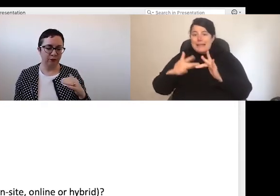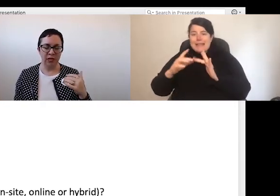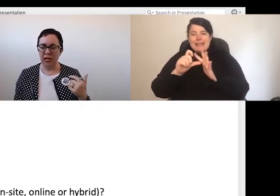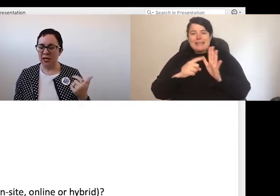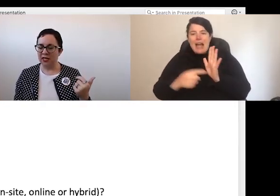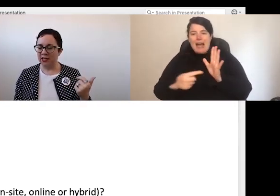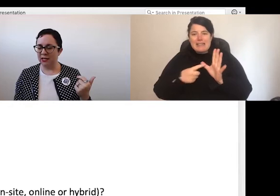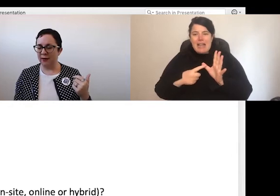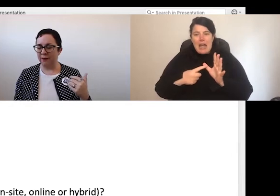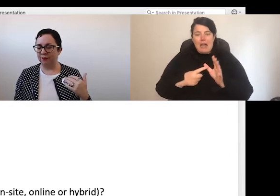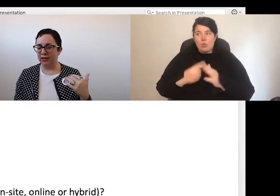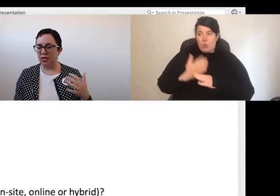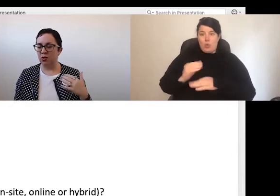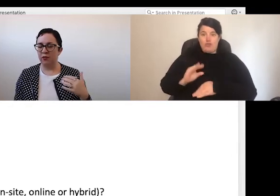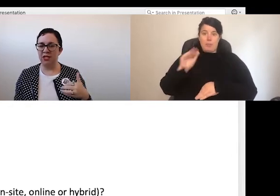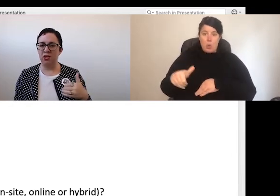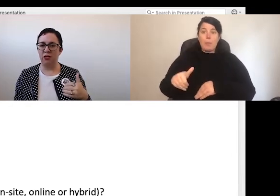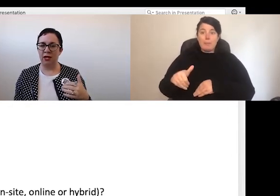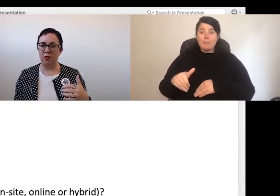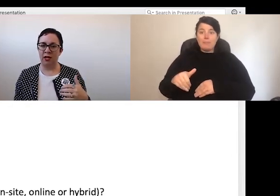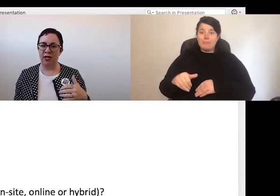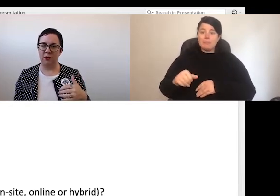This issue of digital inequality is one